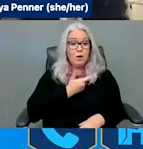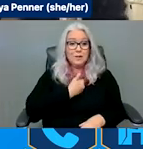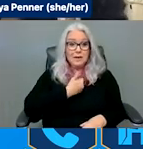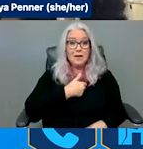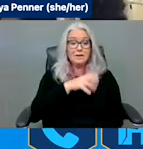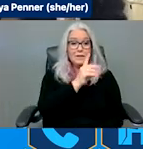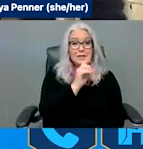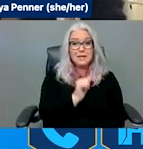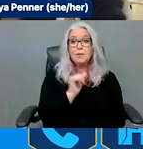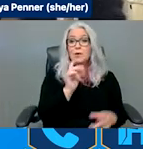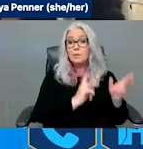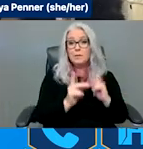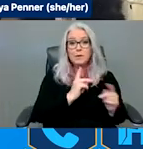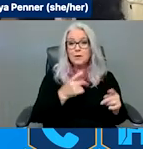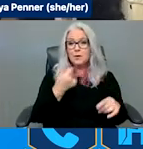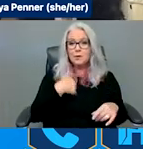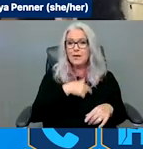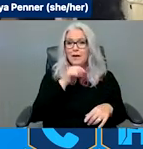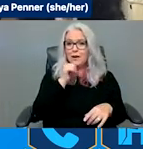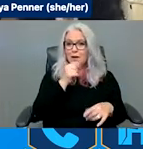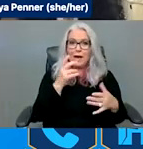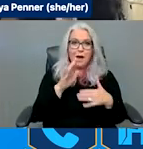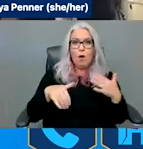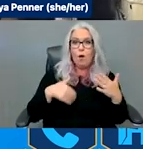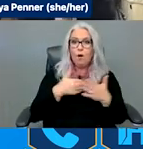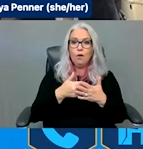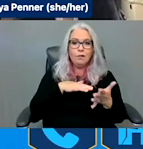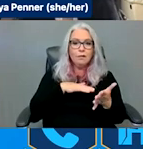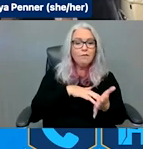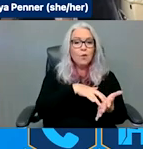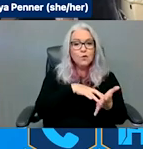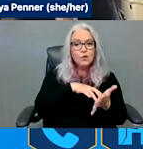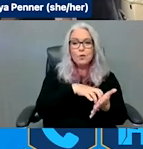intrinsically vulnerable, certainly as he mentioned, due